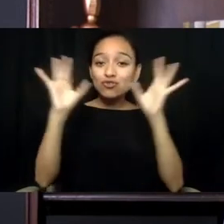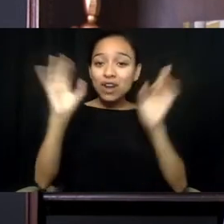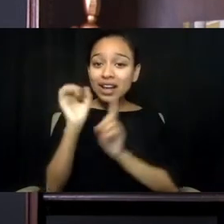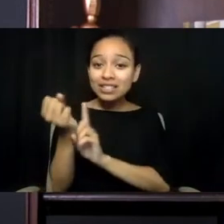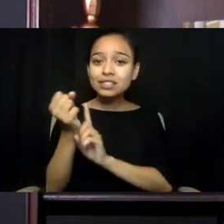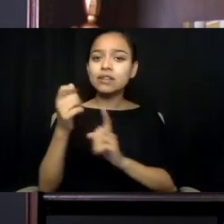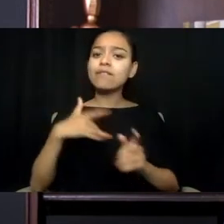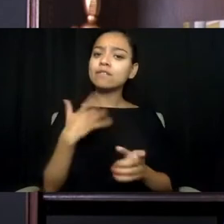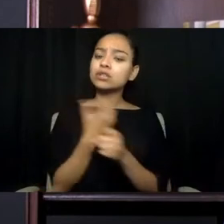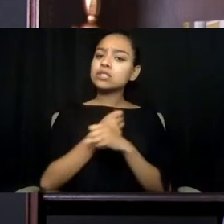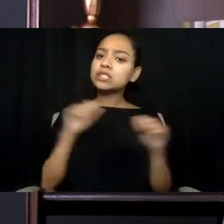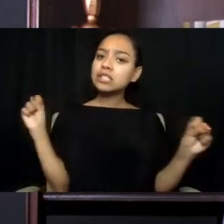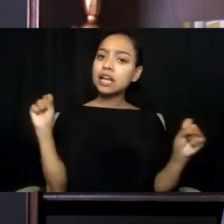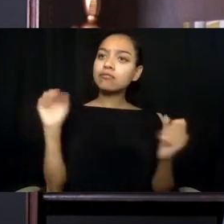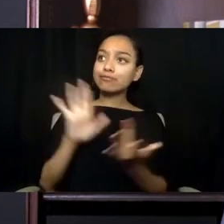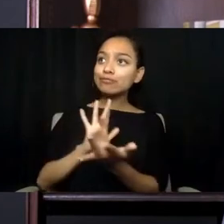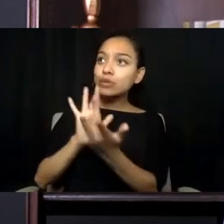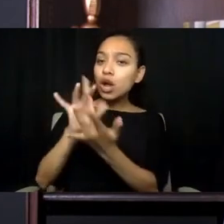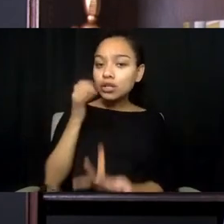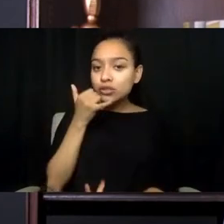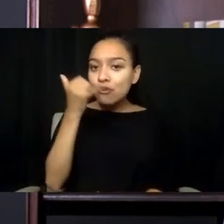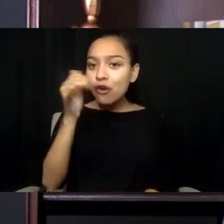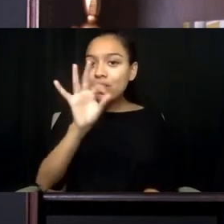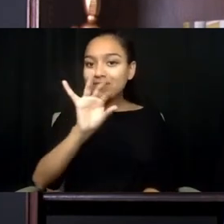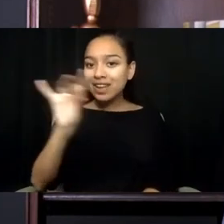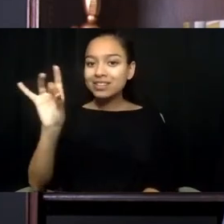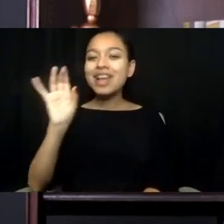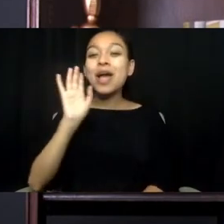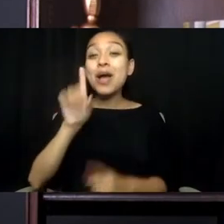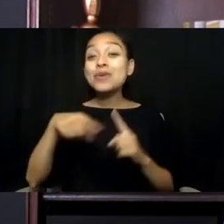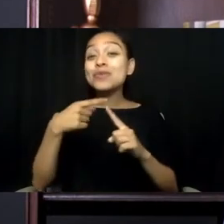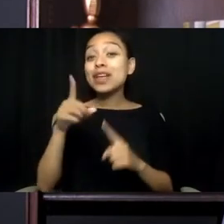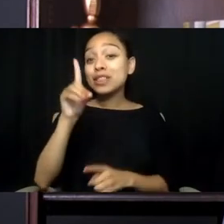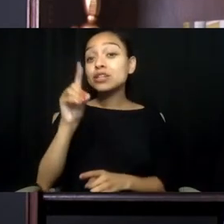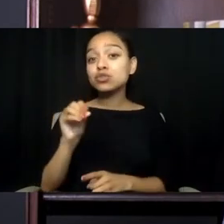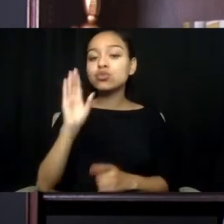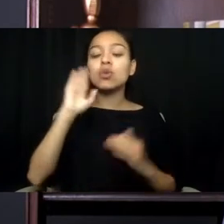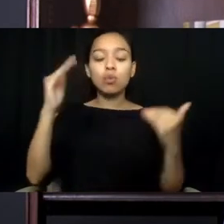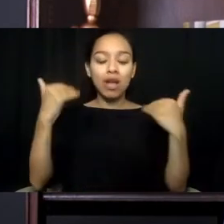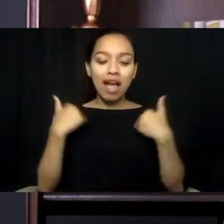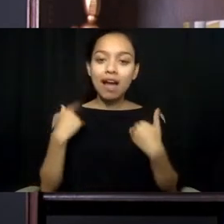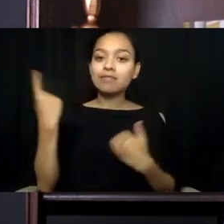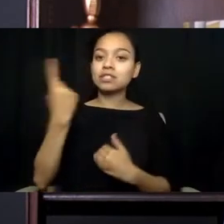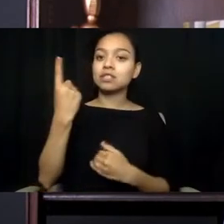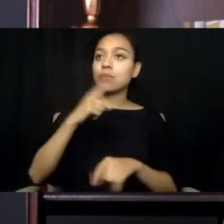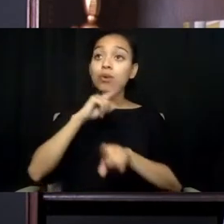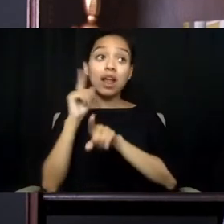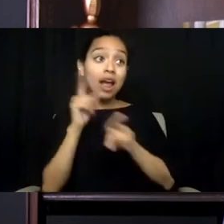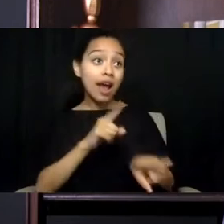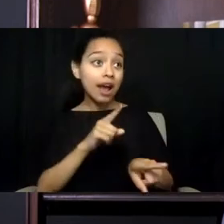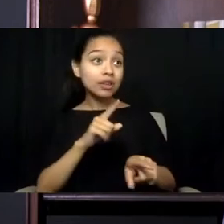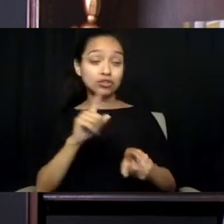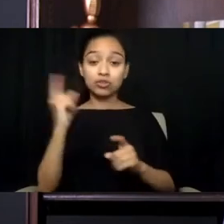and when they do they'll have someone to call, someone to come, and somewhere to go.